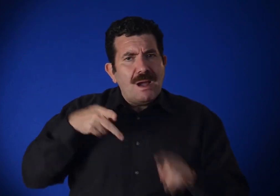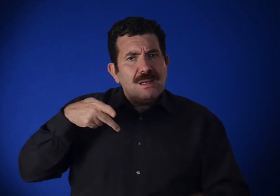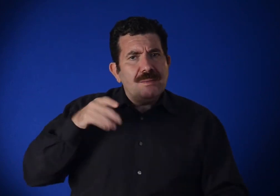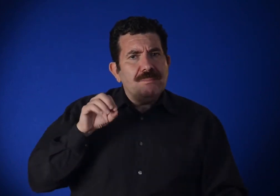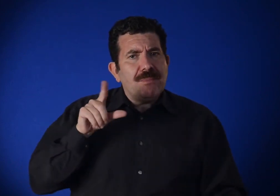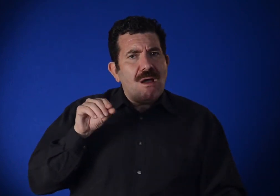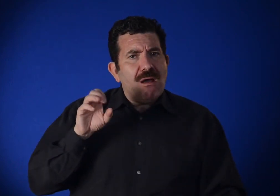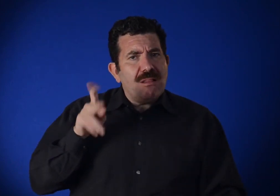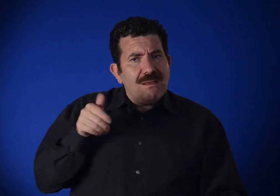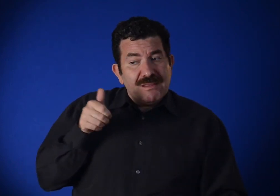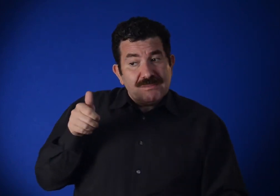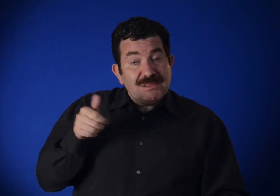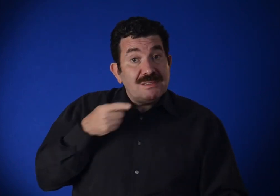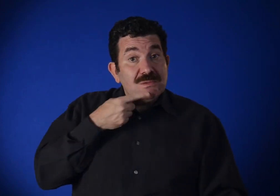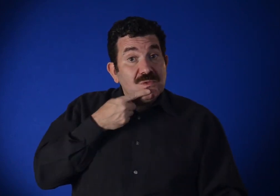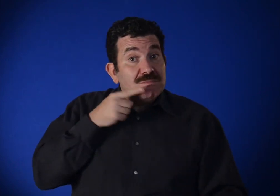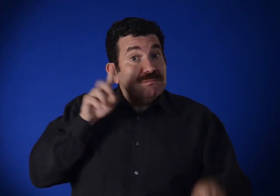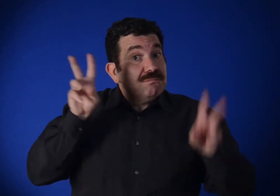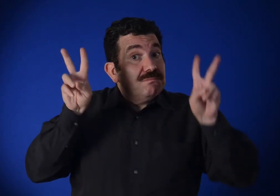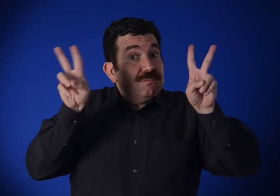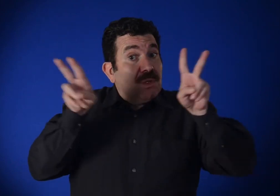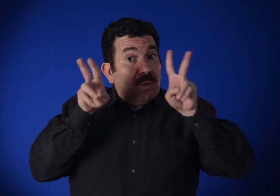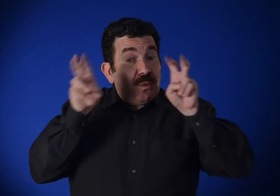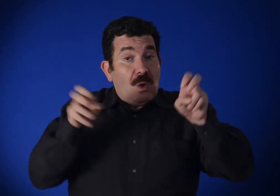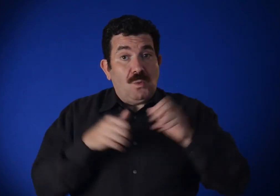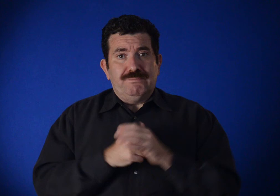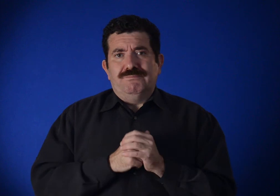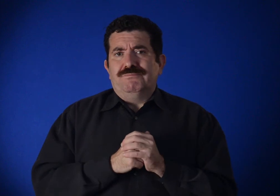Pollock himself asserted: